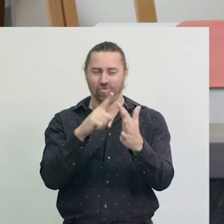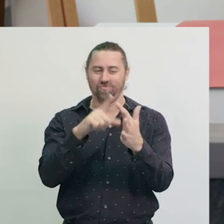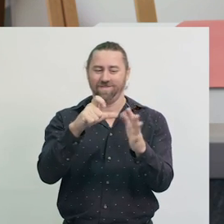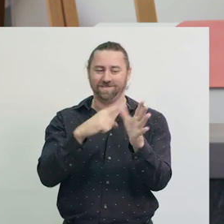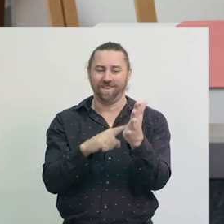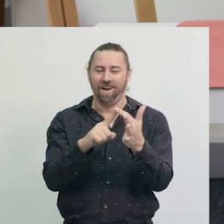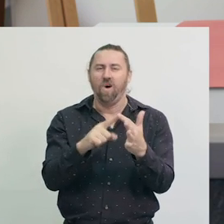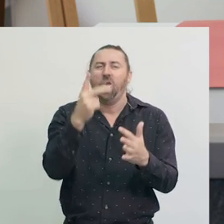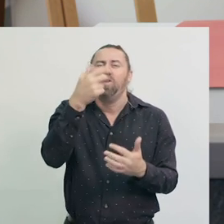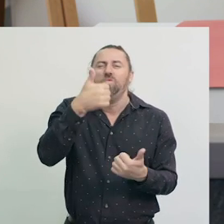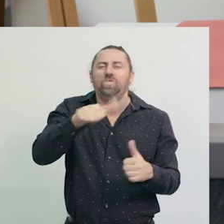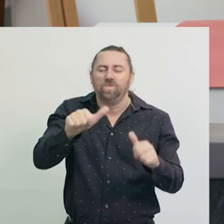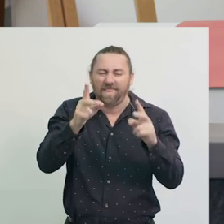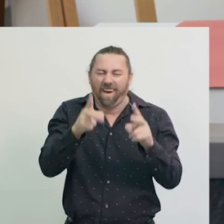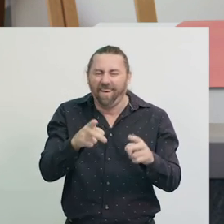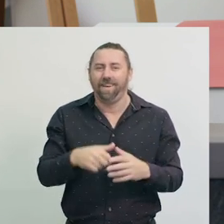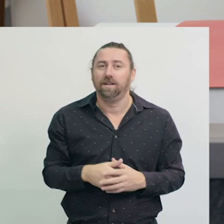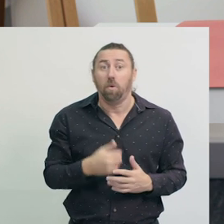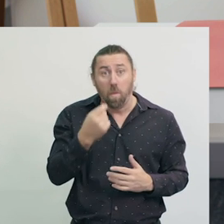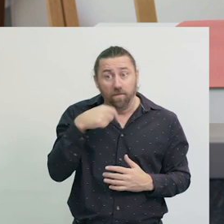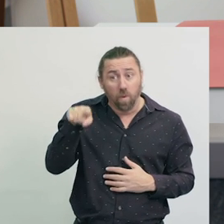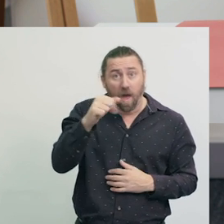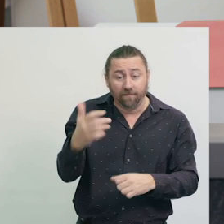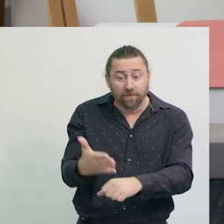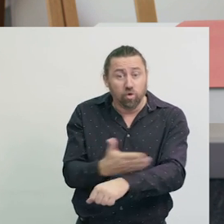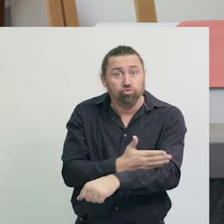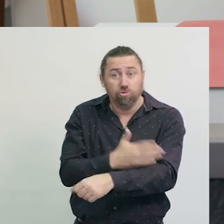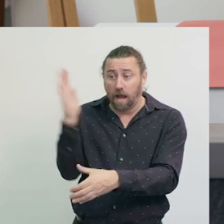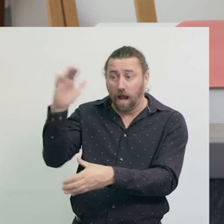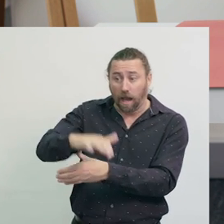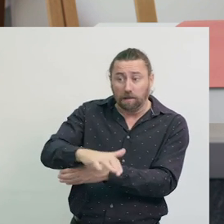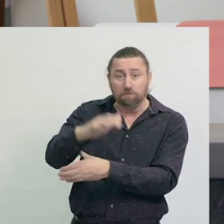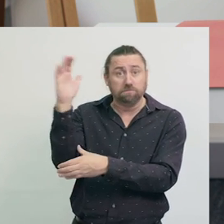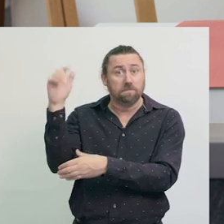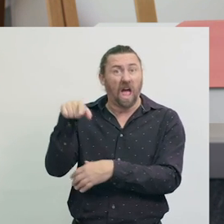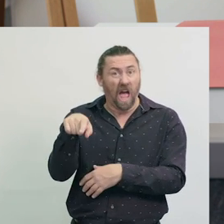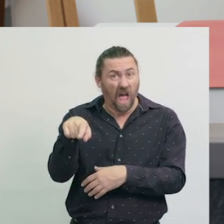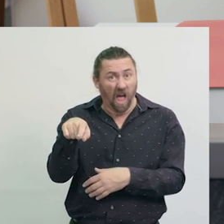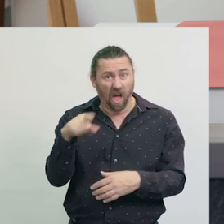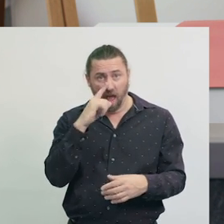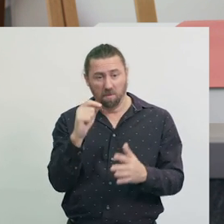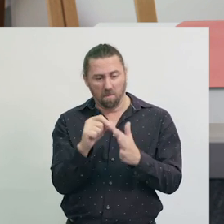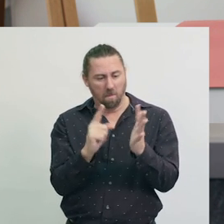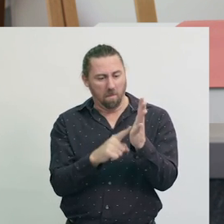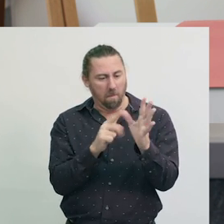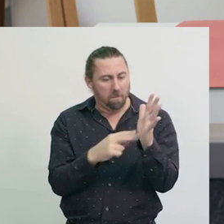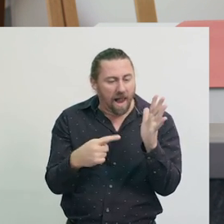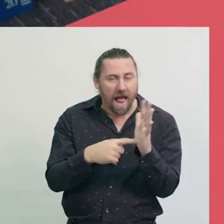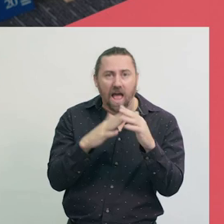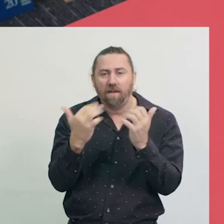Some people have a green bin, which is for plant waste, that can be turned into garden mulch.